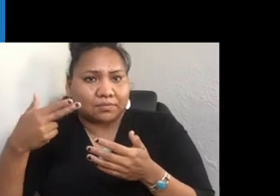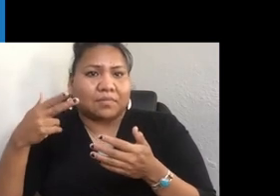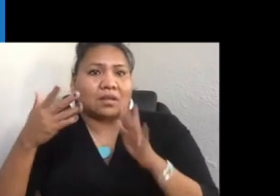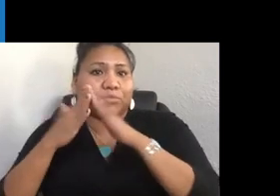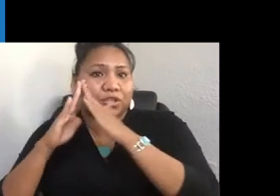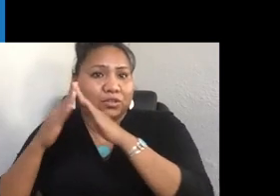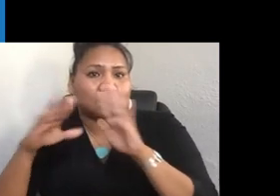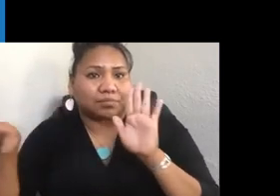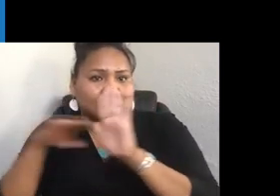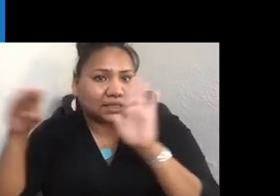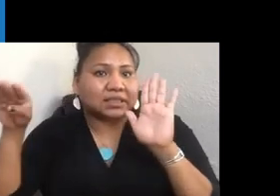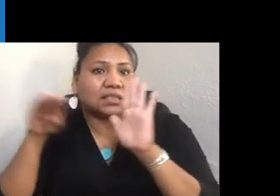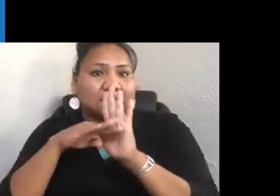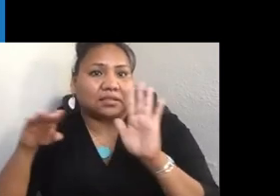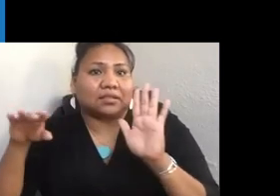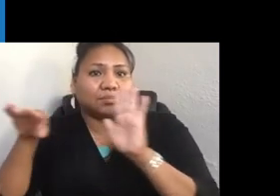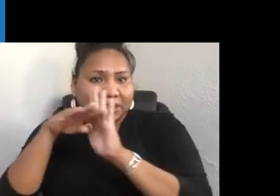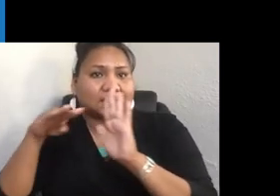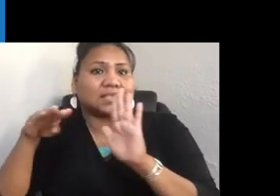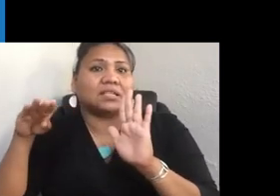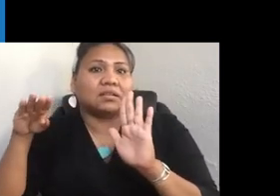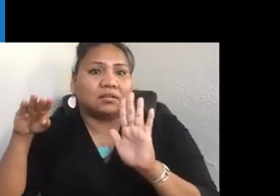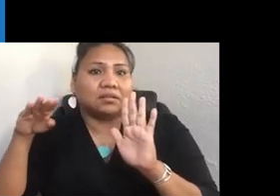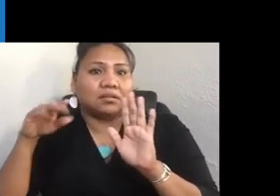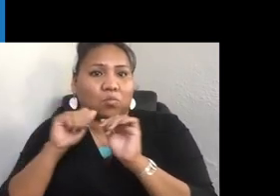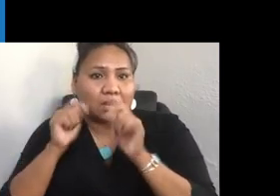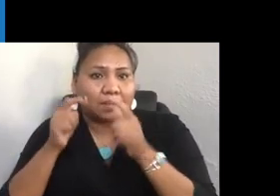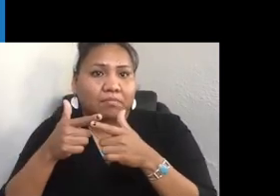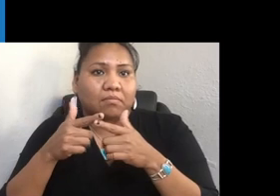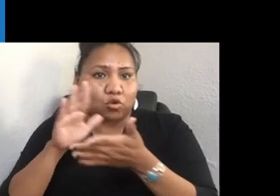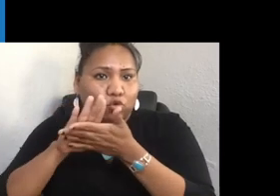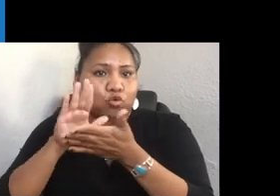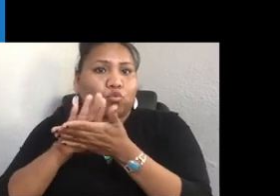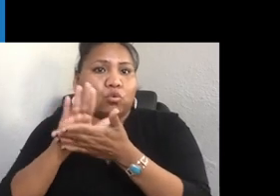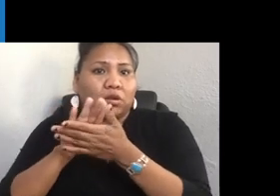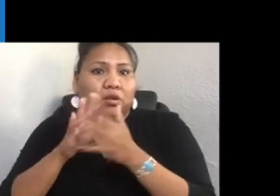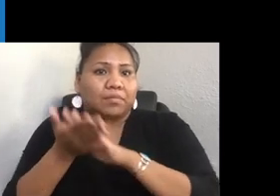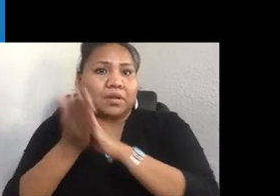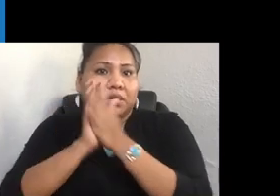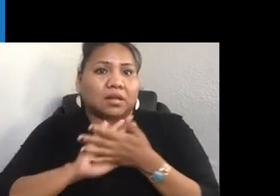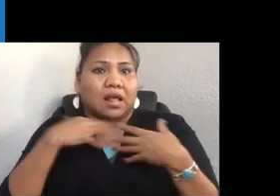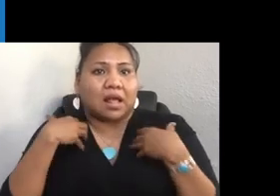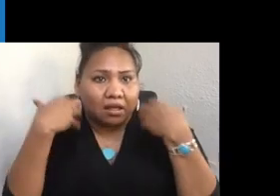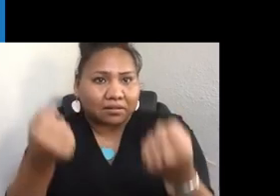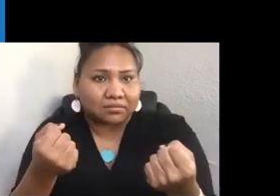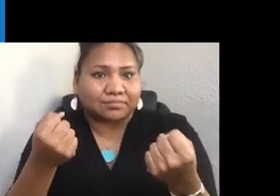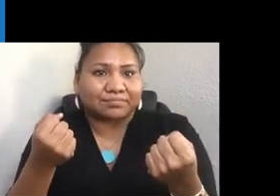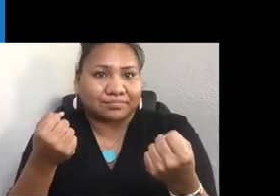the Swinomish Indian Tribal Community, Education Department, and Peace Health. So again, please support those organizations